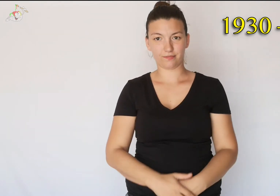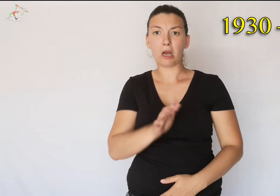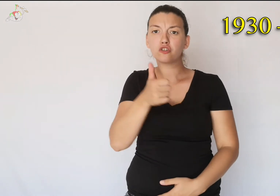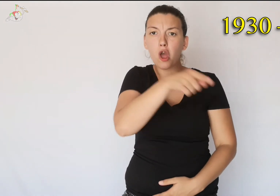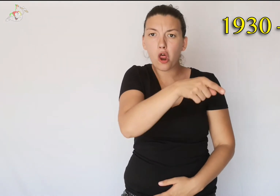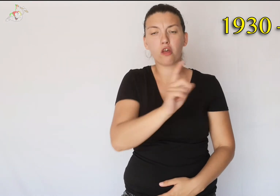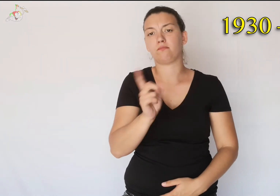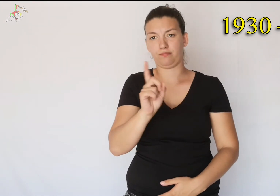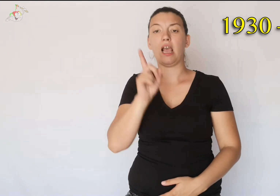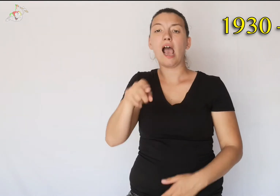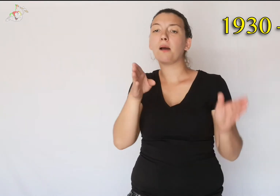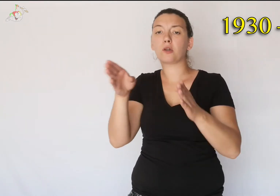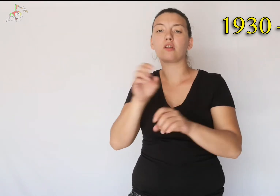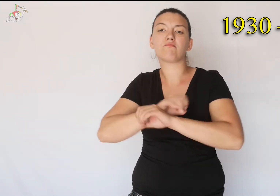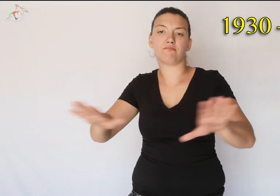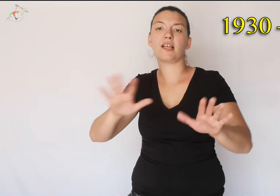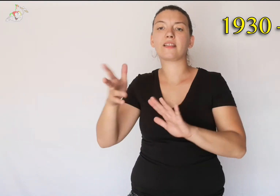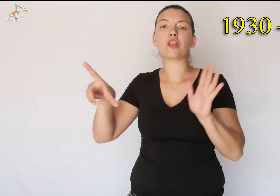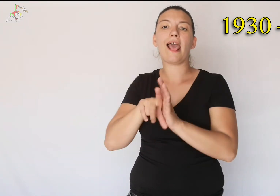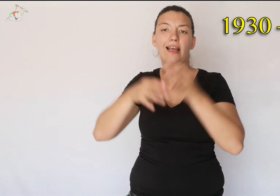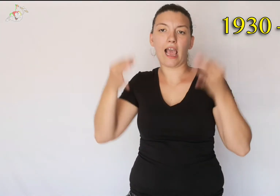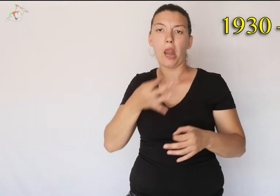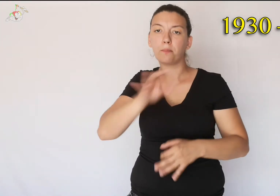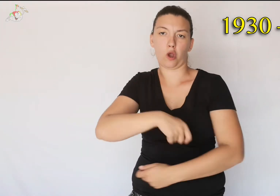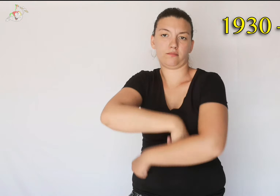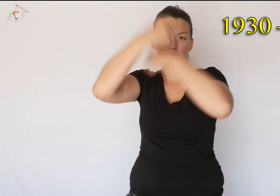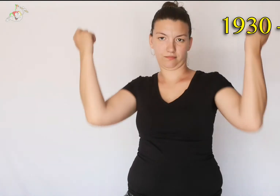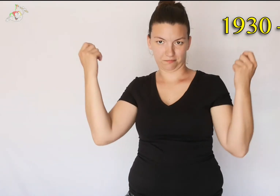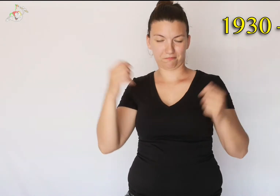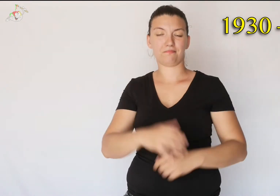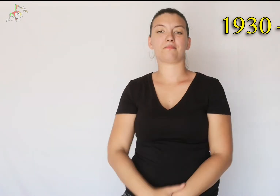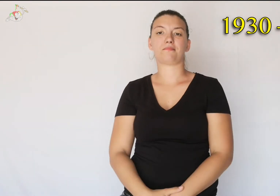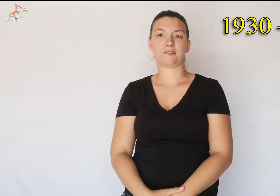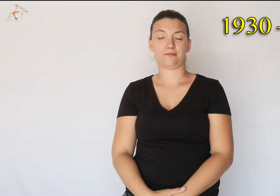But not only thanks to the film, in the same period it becomes legal to take off your shirt.